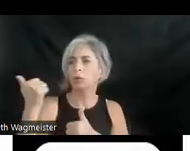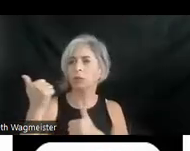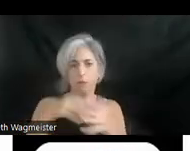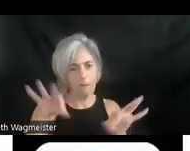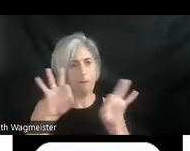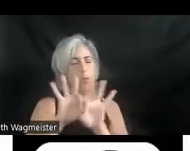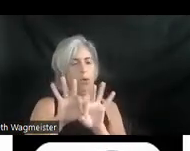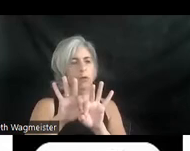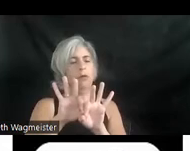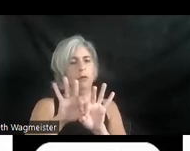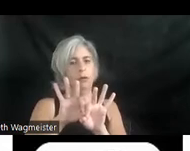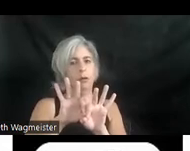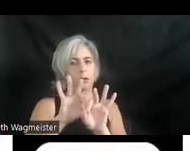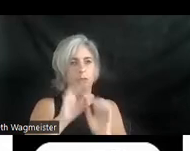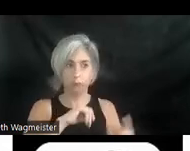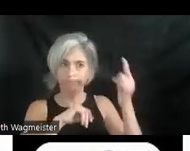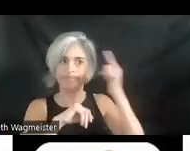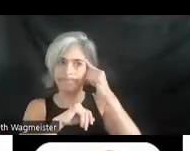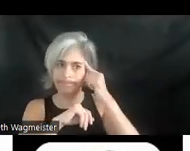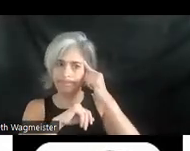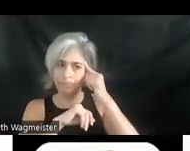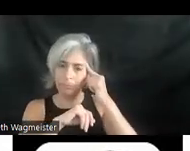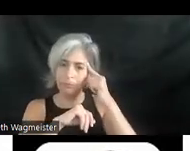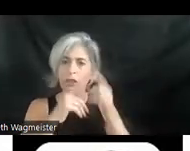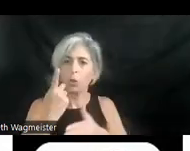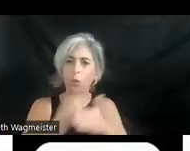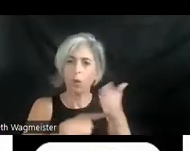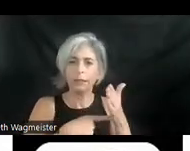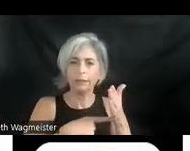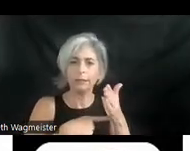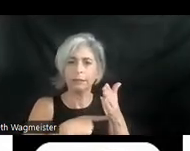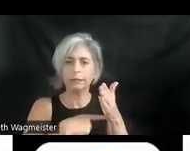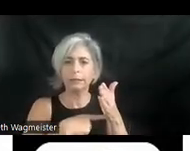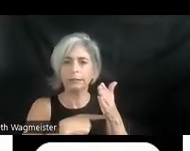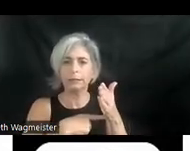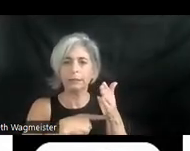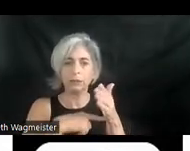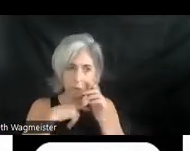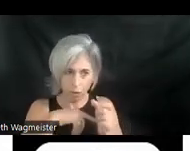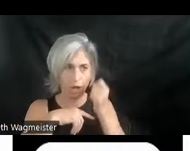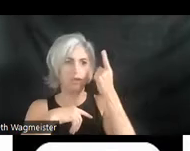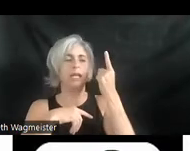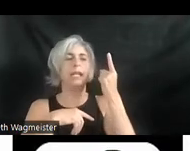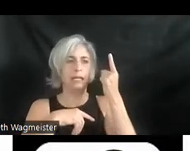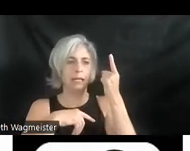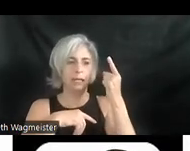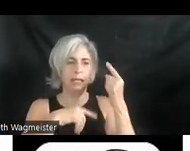he points to his head. And what's critical to understanding, he points to his head, of